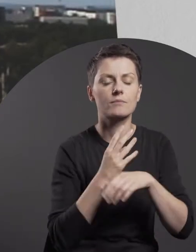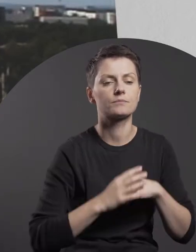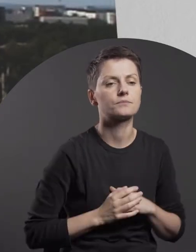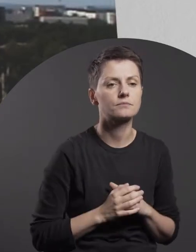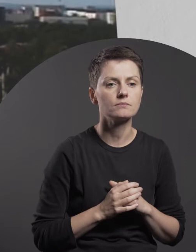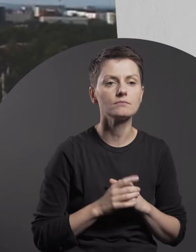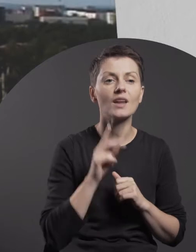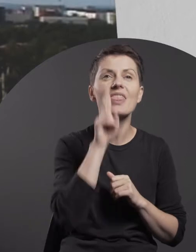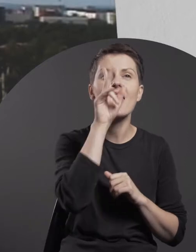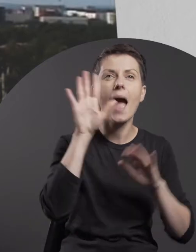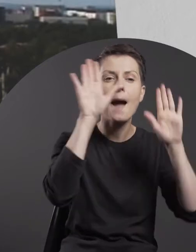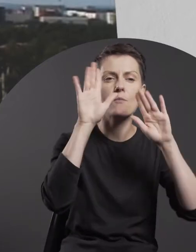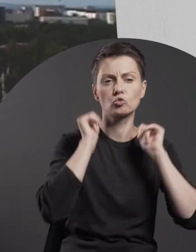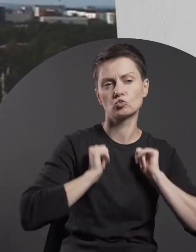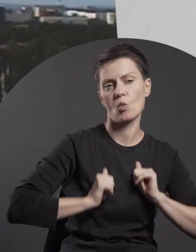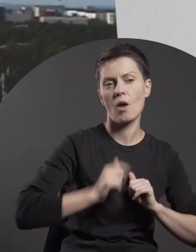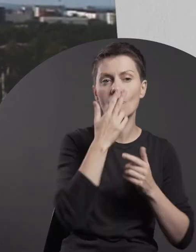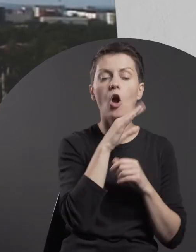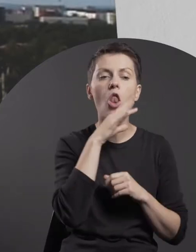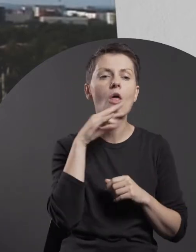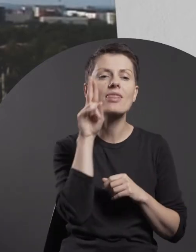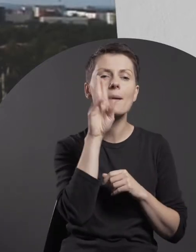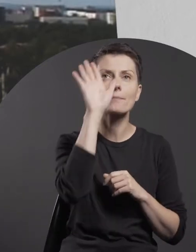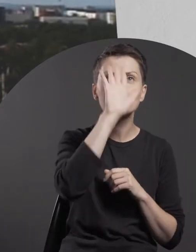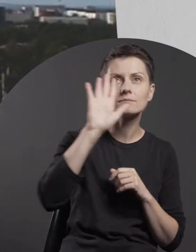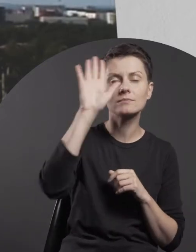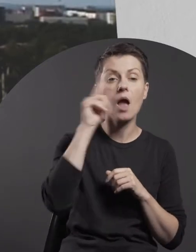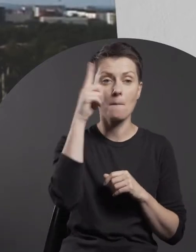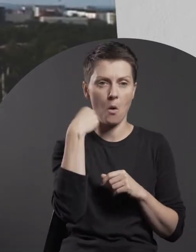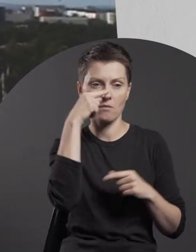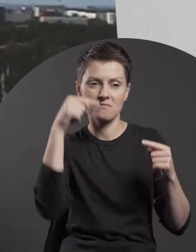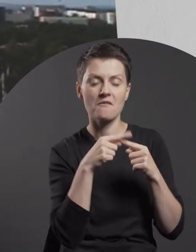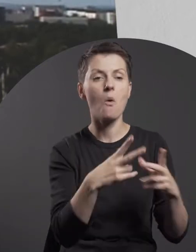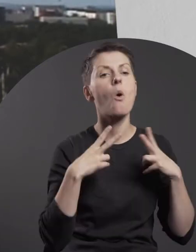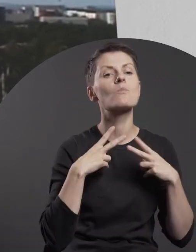Above her, the sky is calm and blue – the weather is conducive to outdoor relaxation.